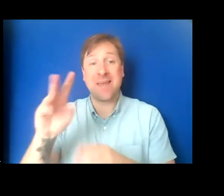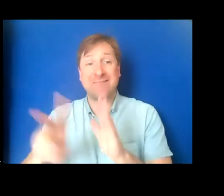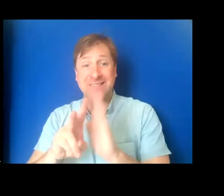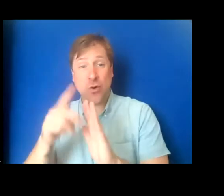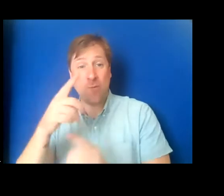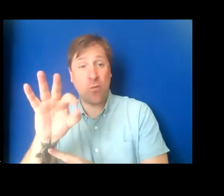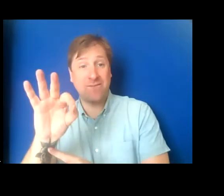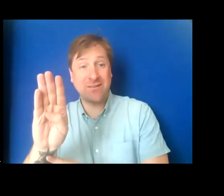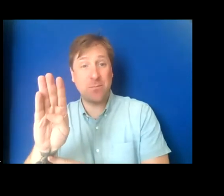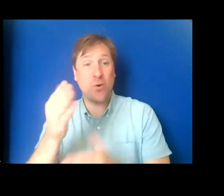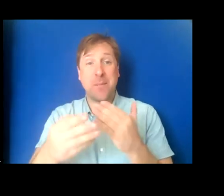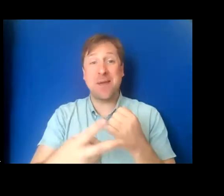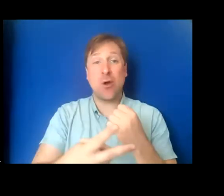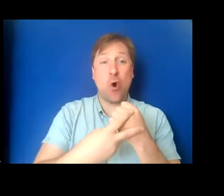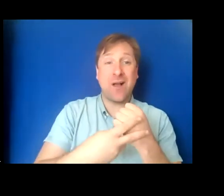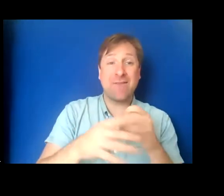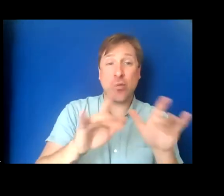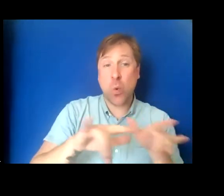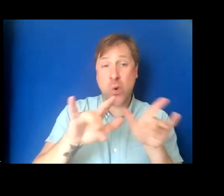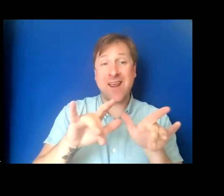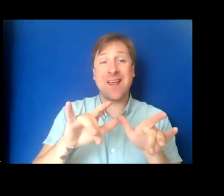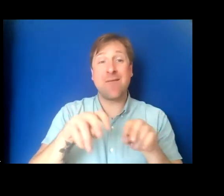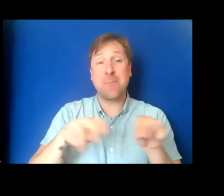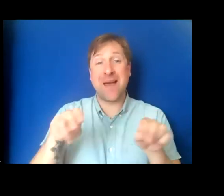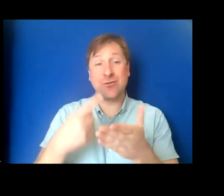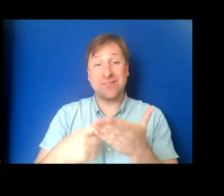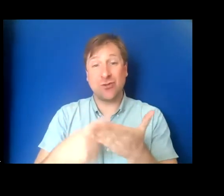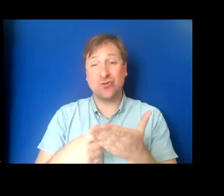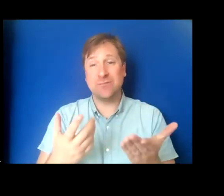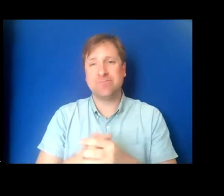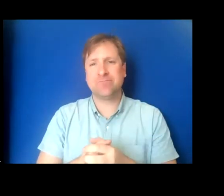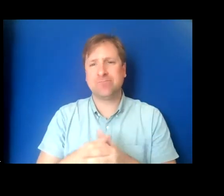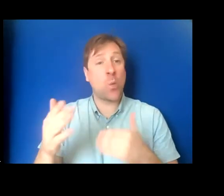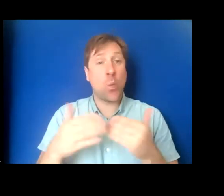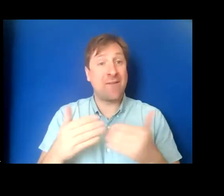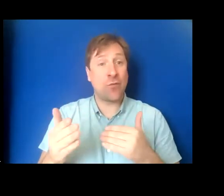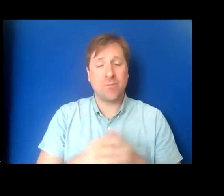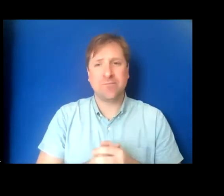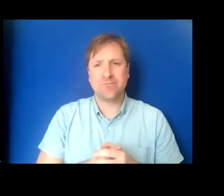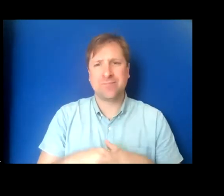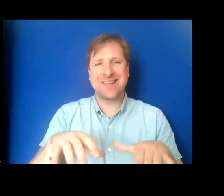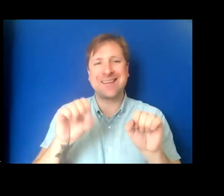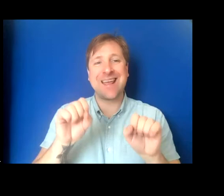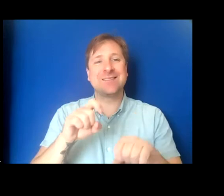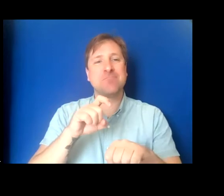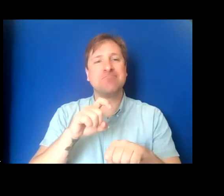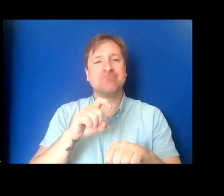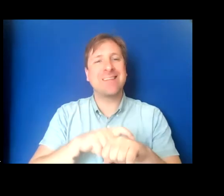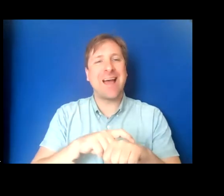Maybe it's an archived recording of a panel discussion. Whatever it is, take some time during these next few minutes,